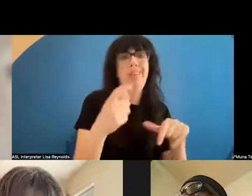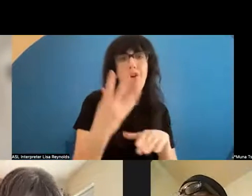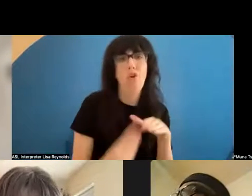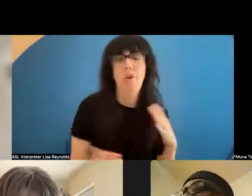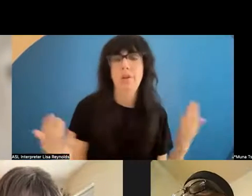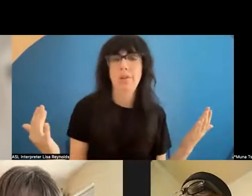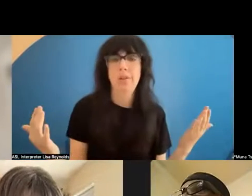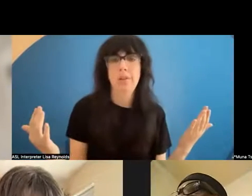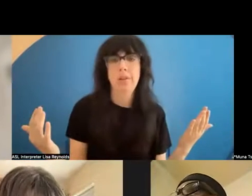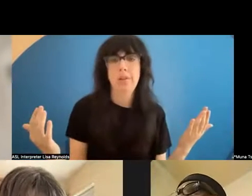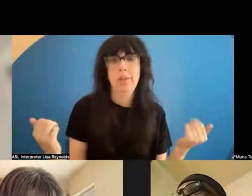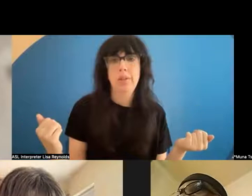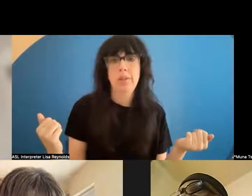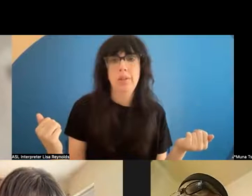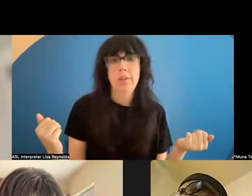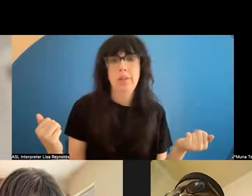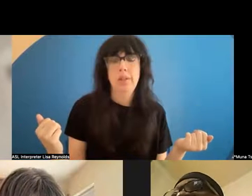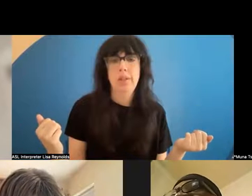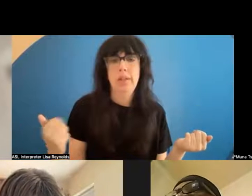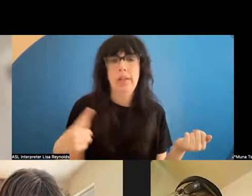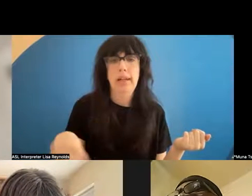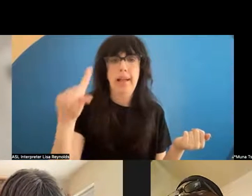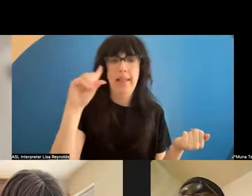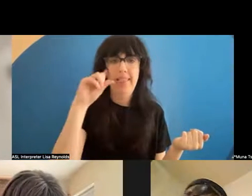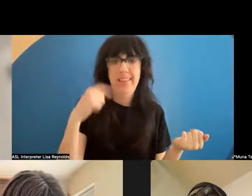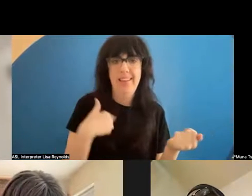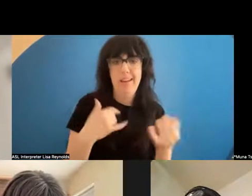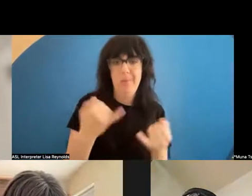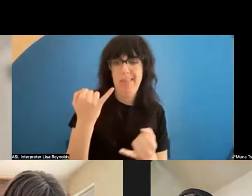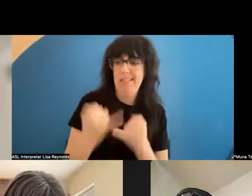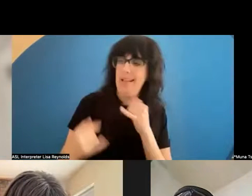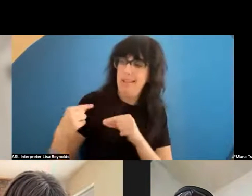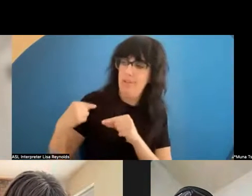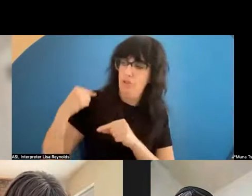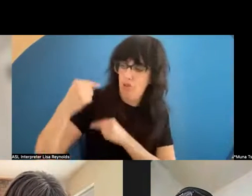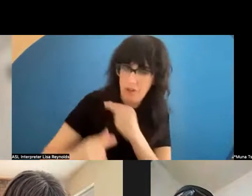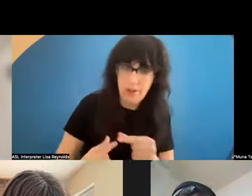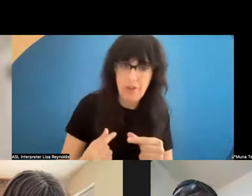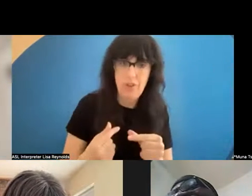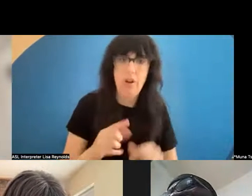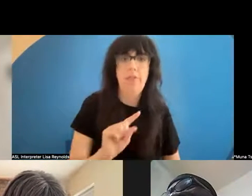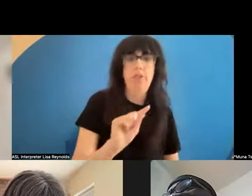they're gone now. I think I'm the last generation of the